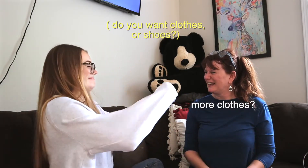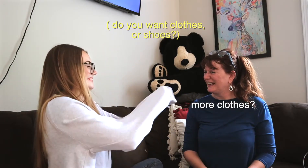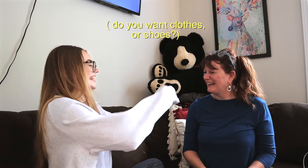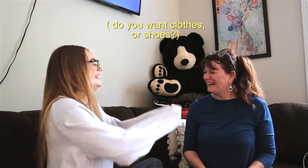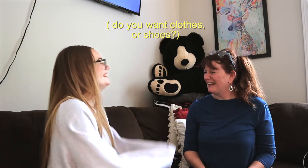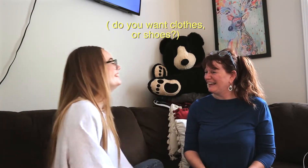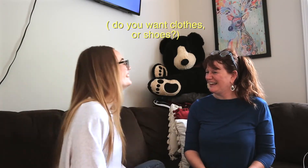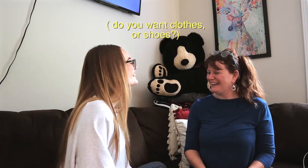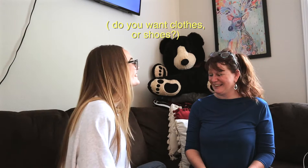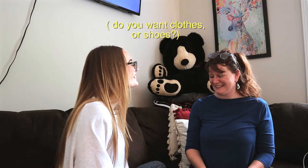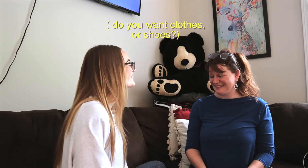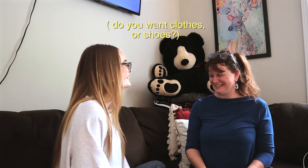*giggle*